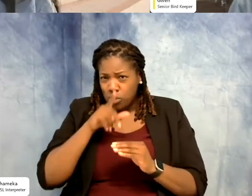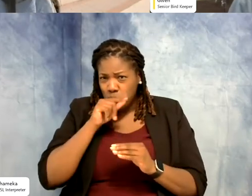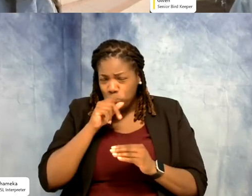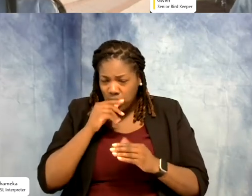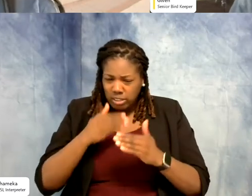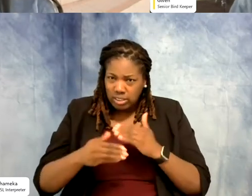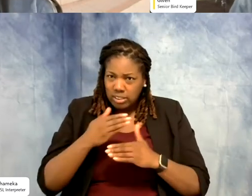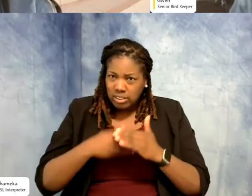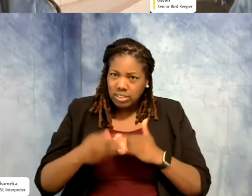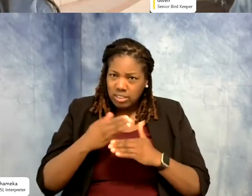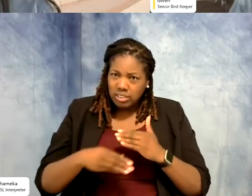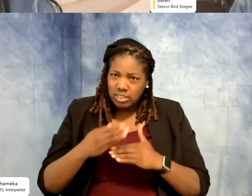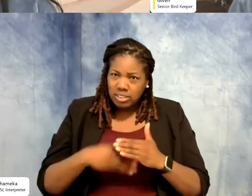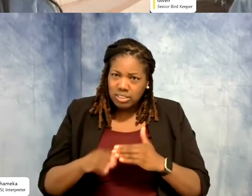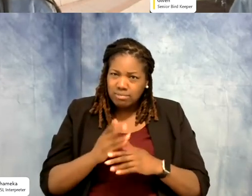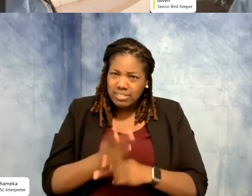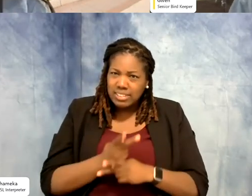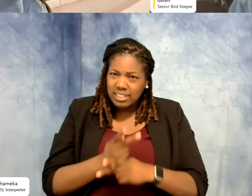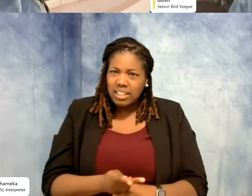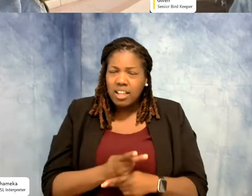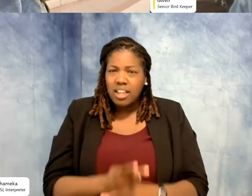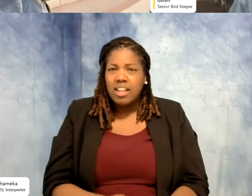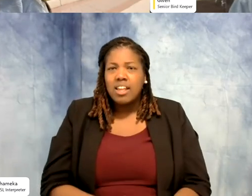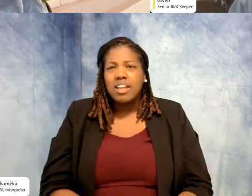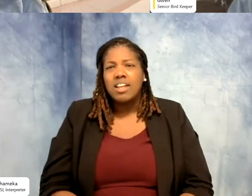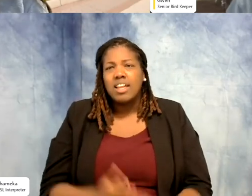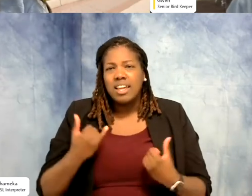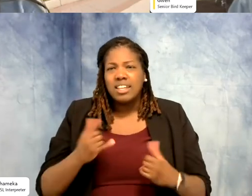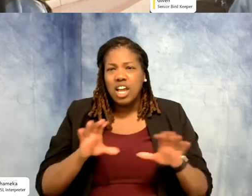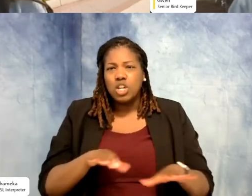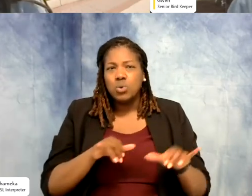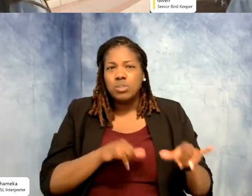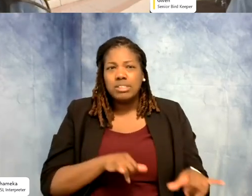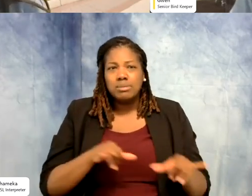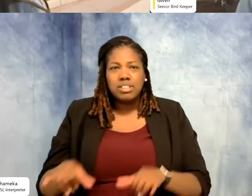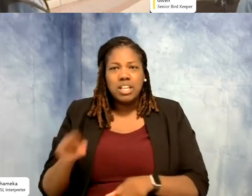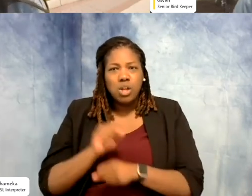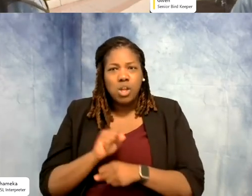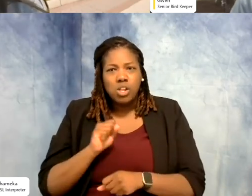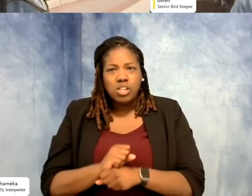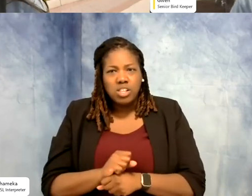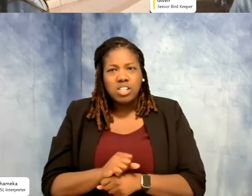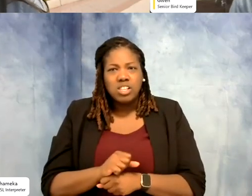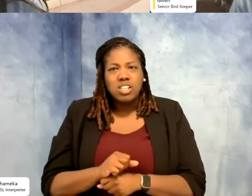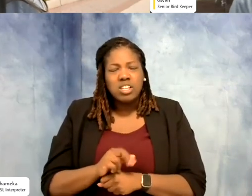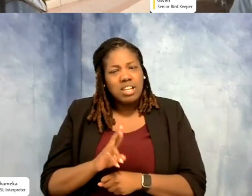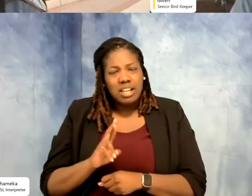But we had to do it. And now I do that same thing. I get to relive my childhood again. But again, I